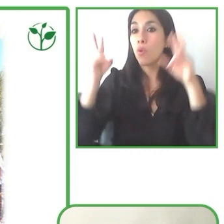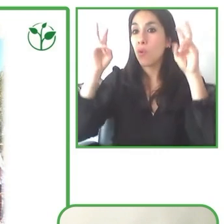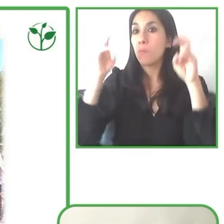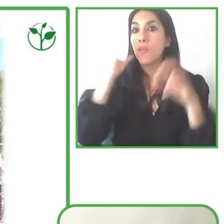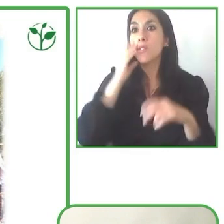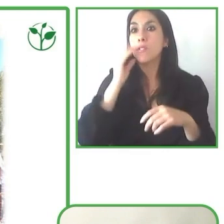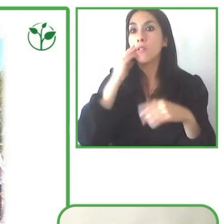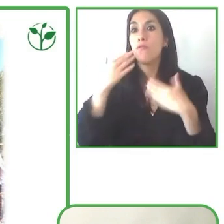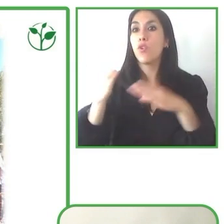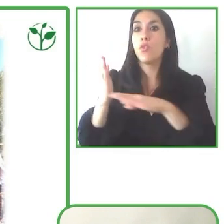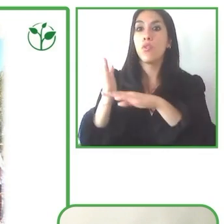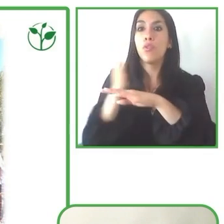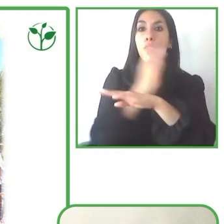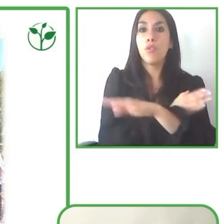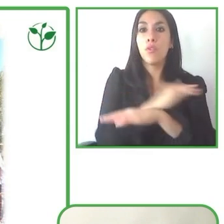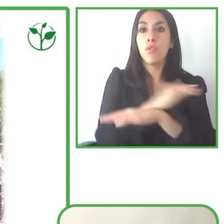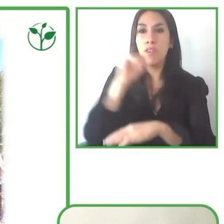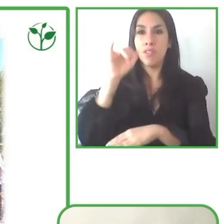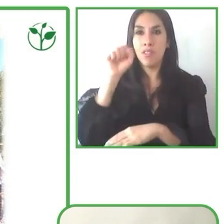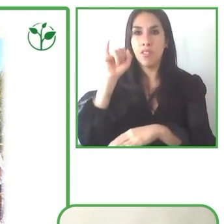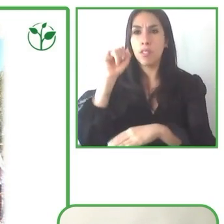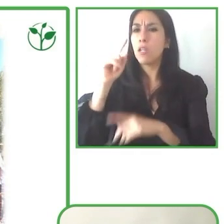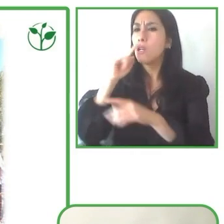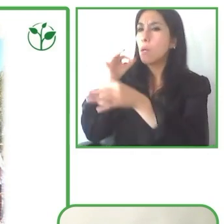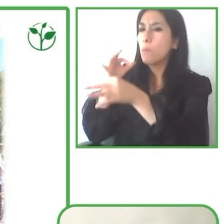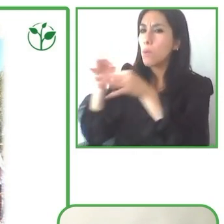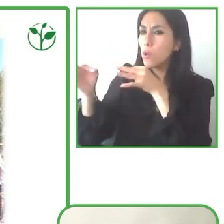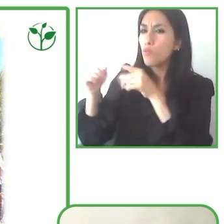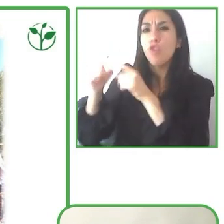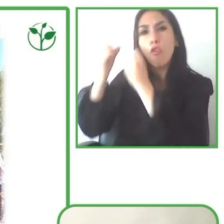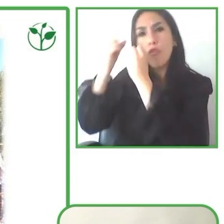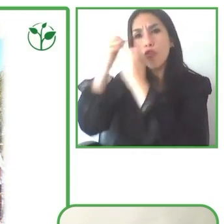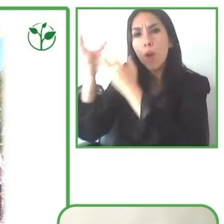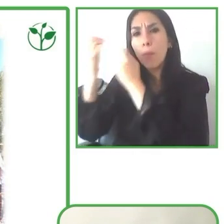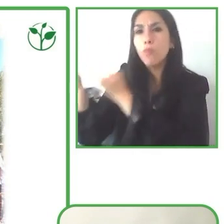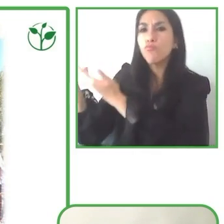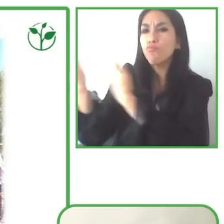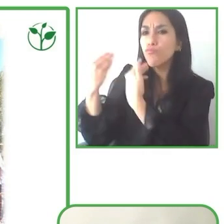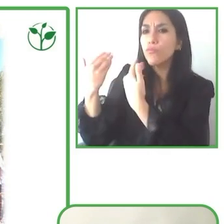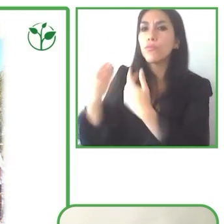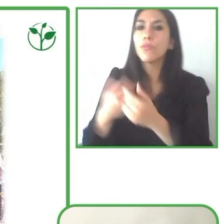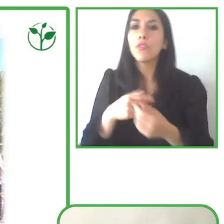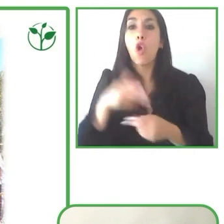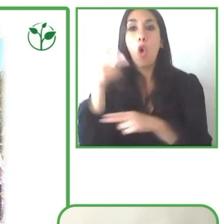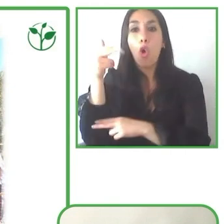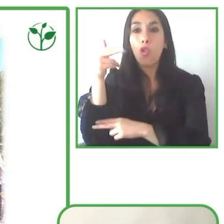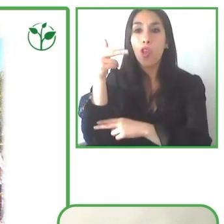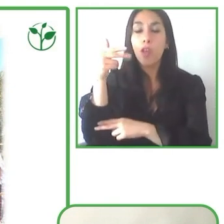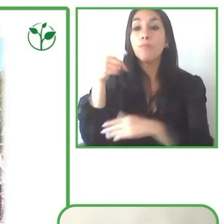As Jesús said at the beginning of the session, having an accessible hotel room isn't enough.